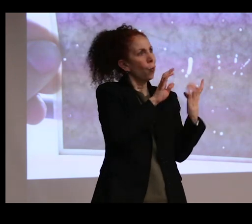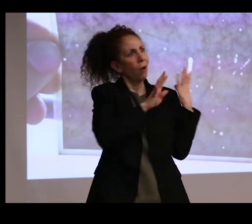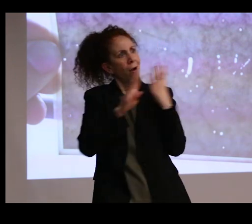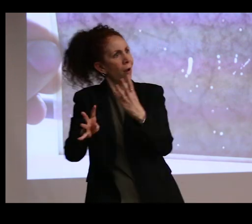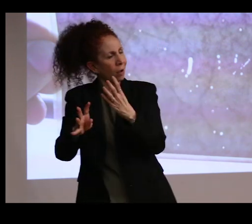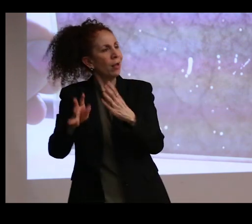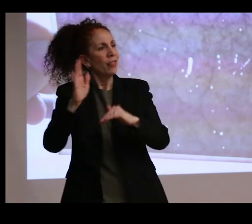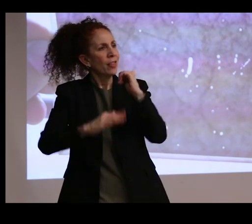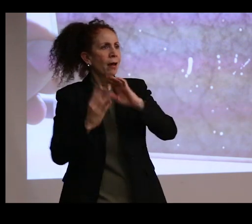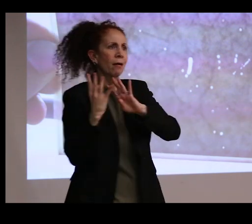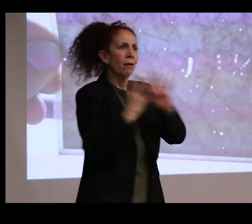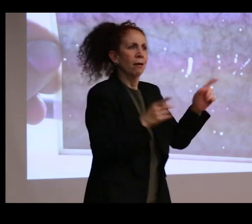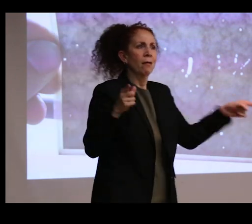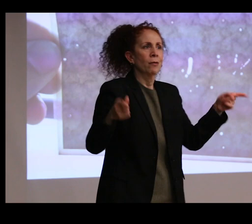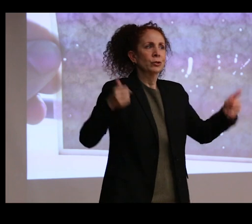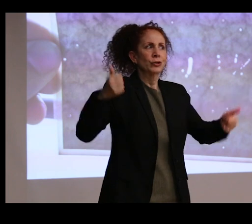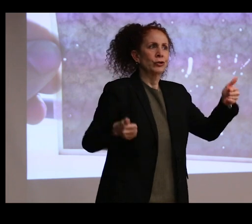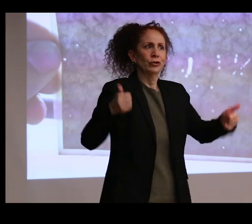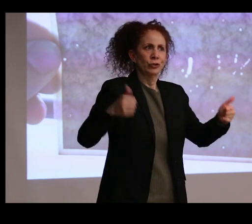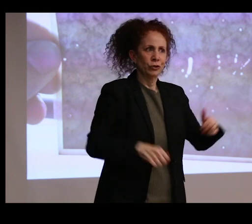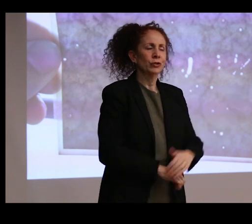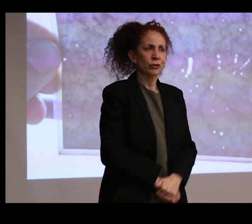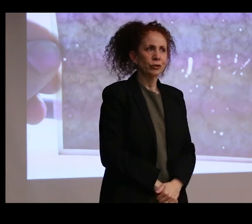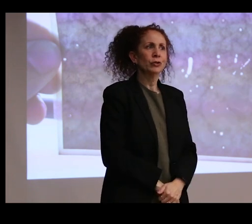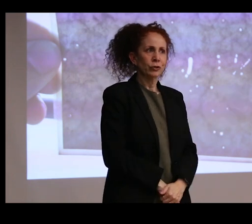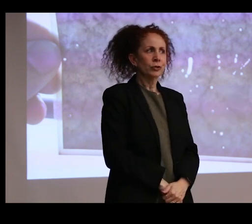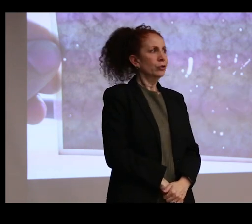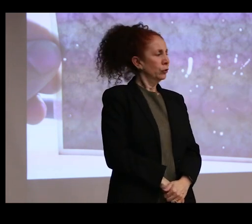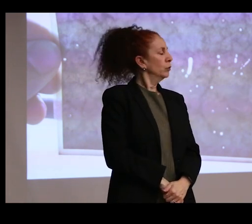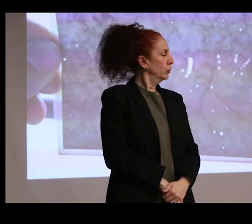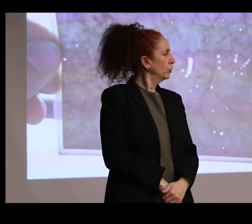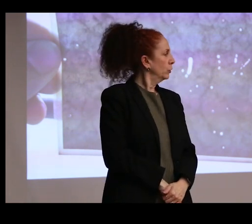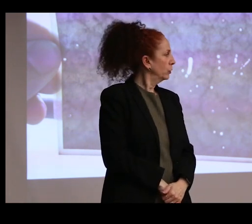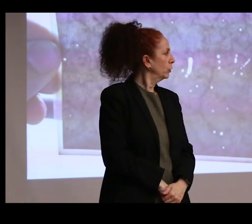and who goes to all of that other stuff, the products.